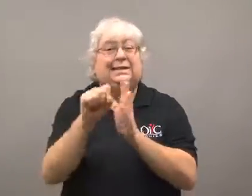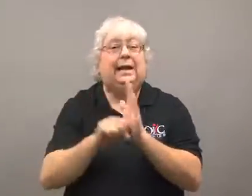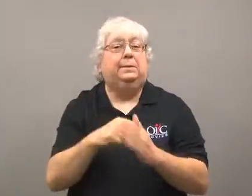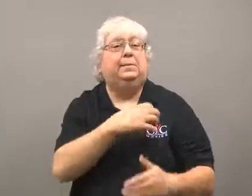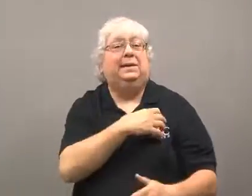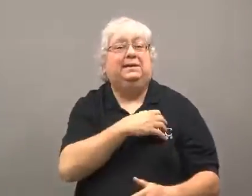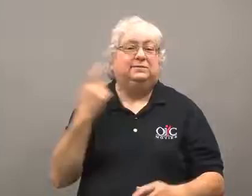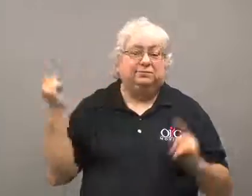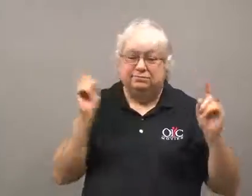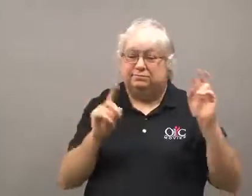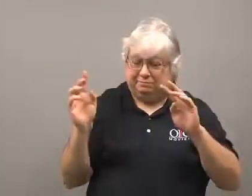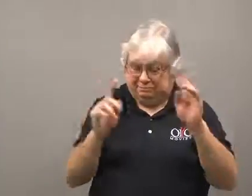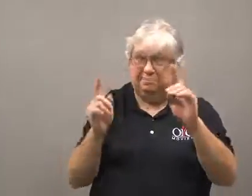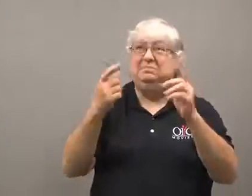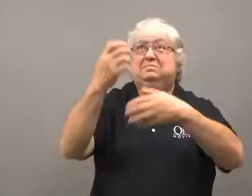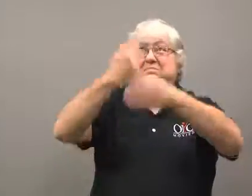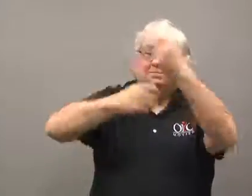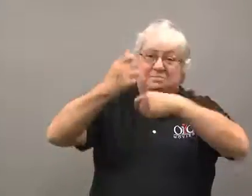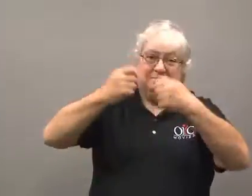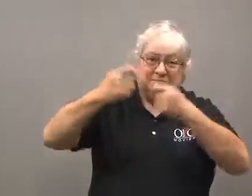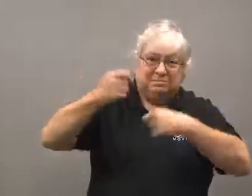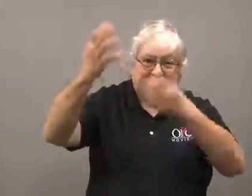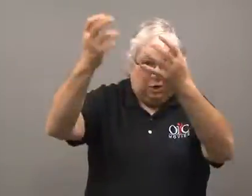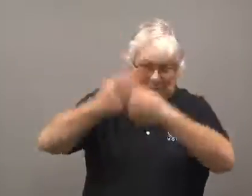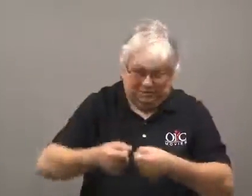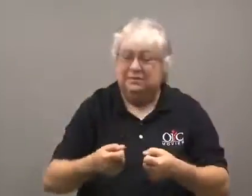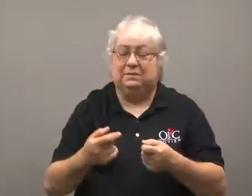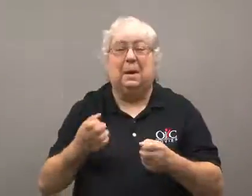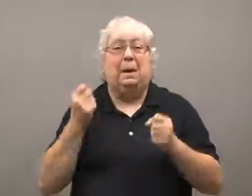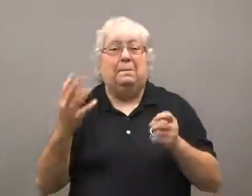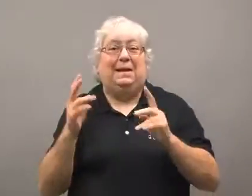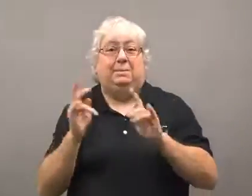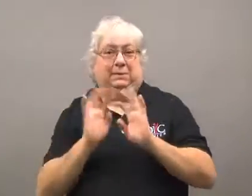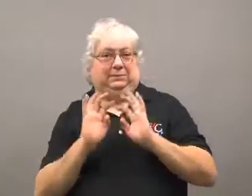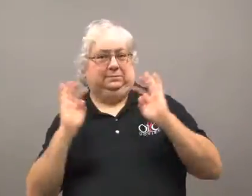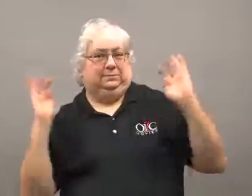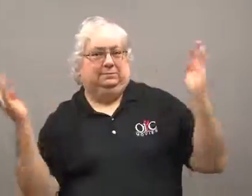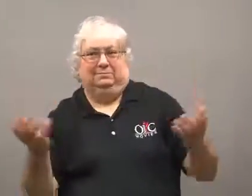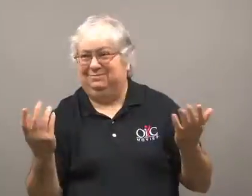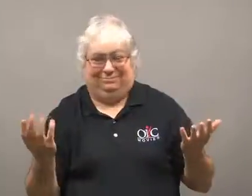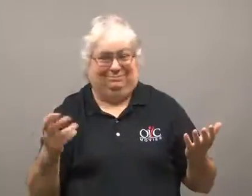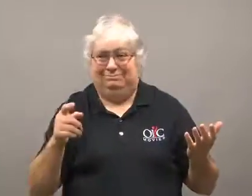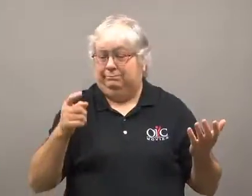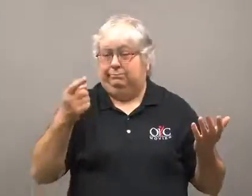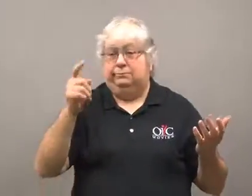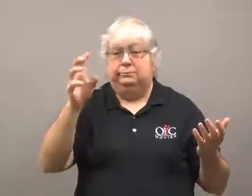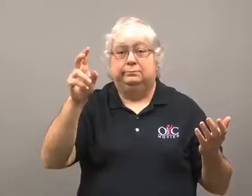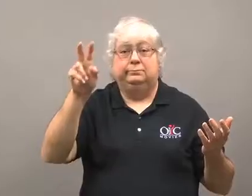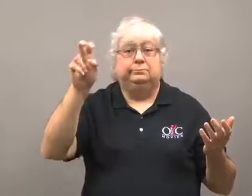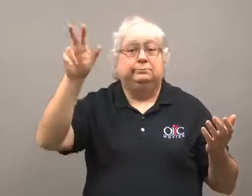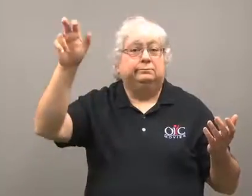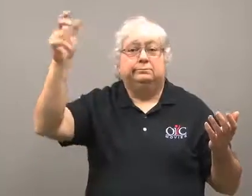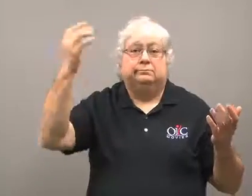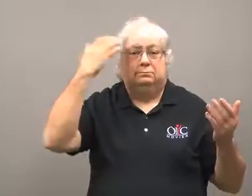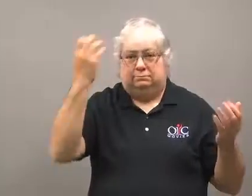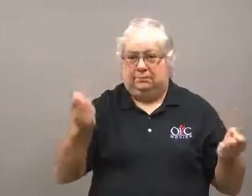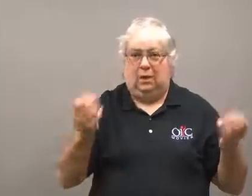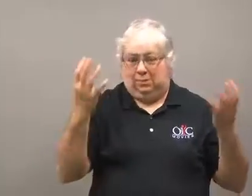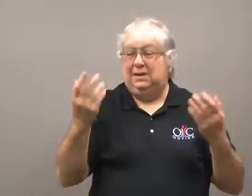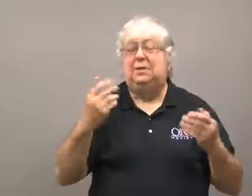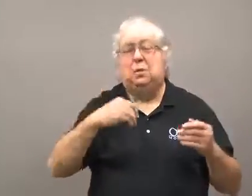State troopers started taking it down as a crowd of hundreds watched.